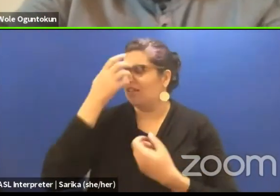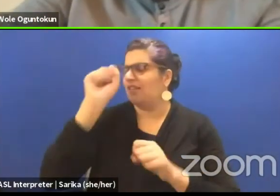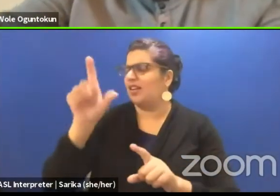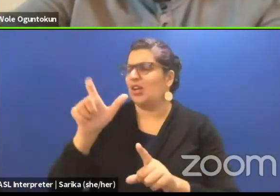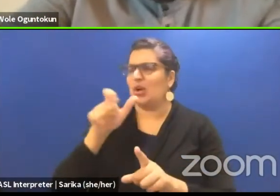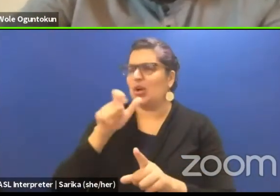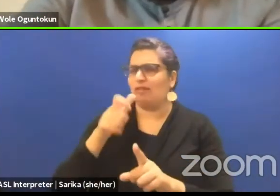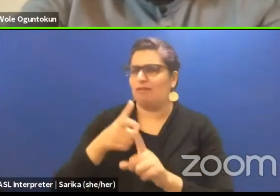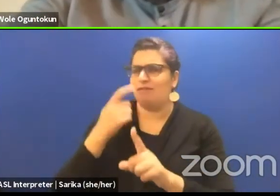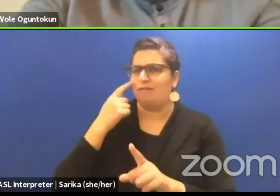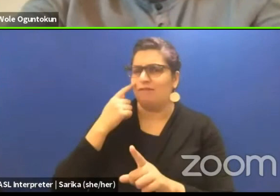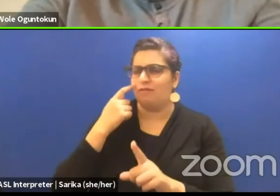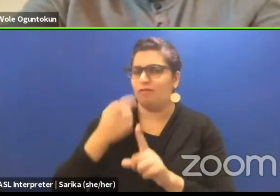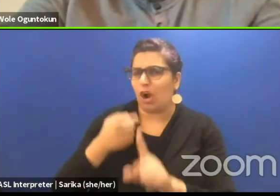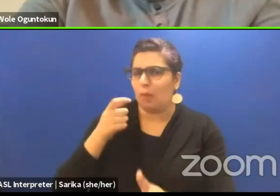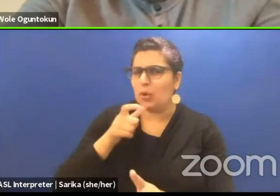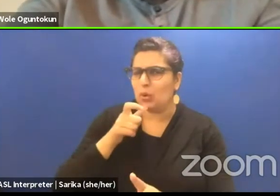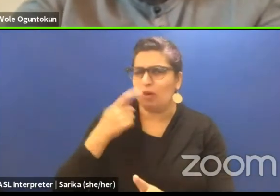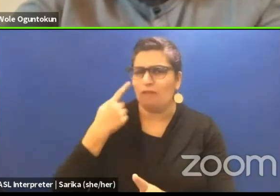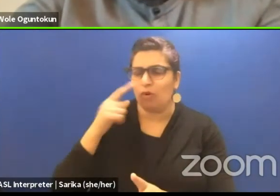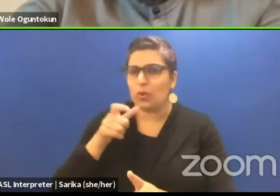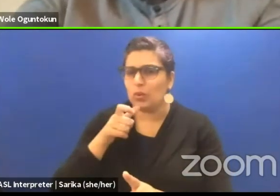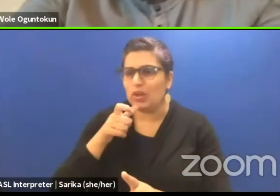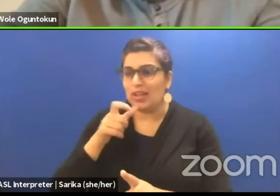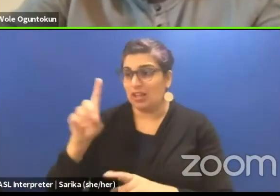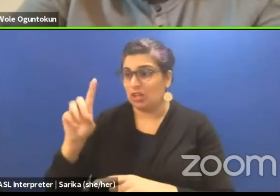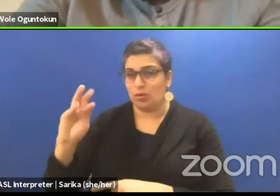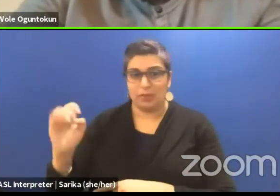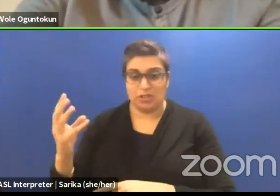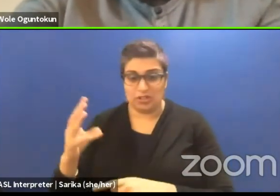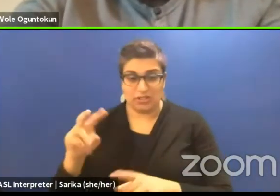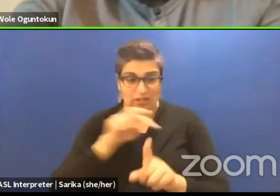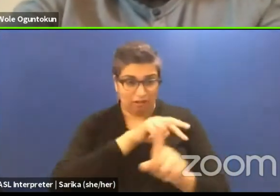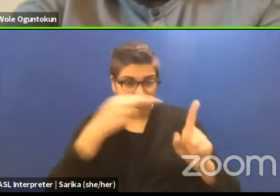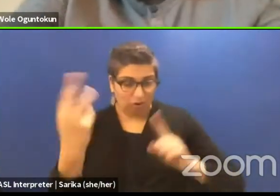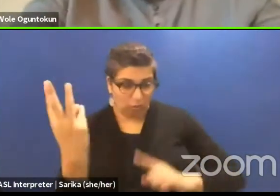It is the view of the Western world that dramaturgy stems from it.